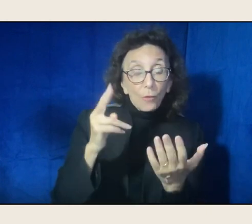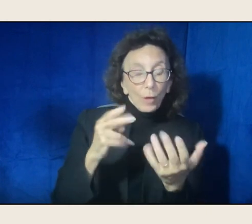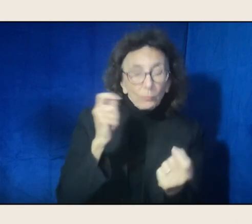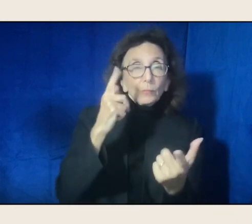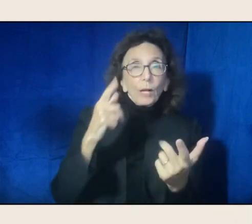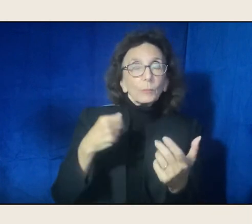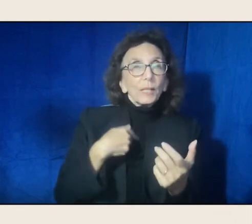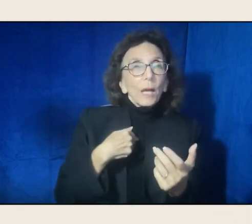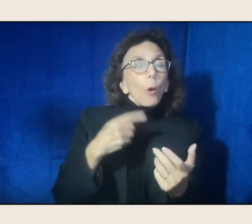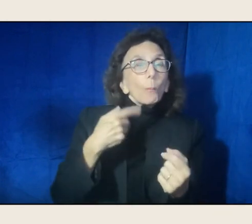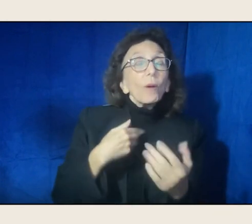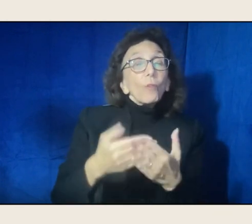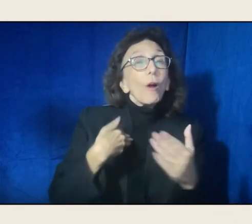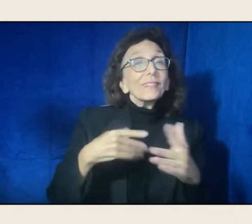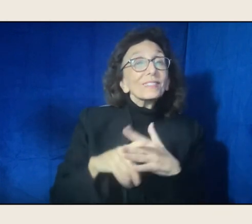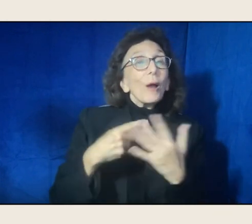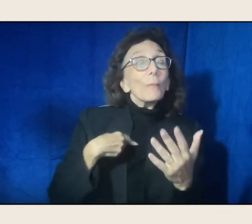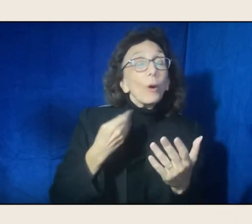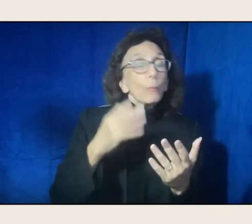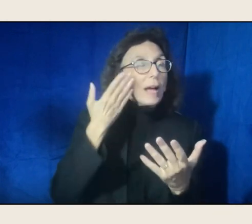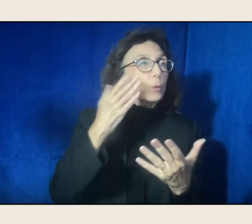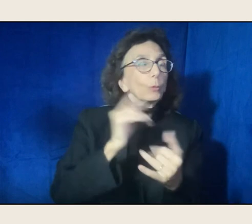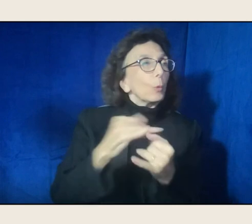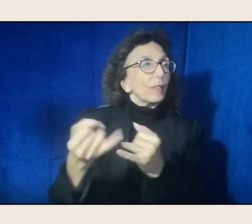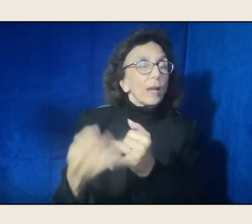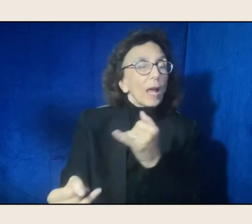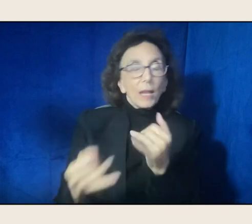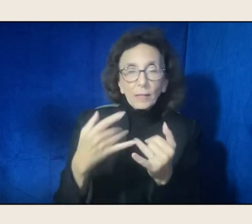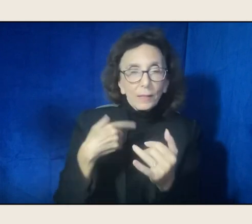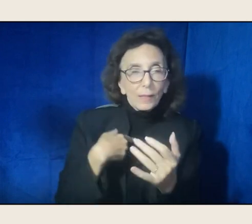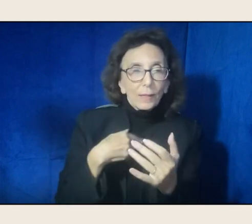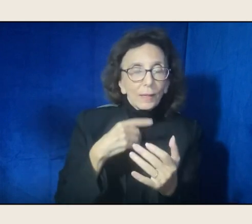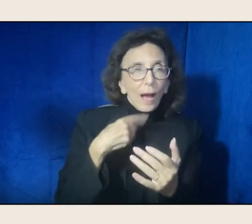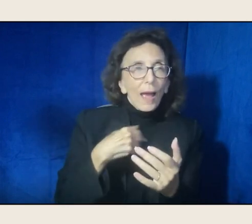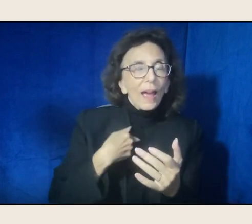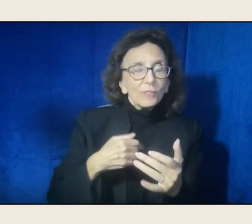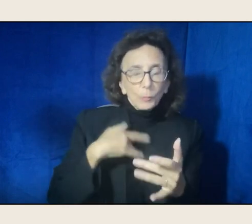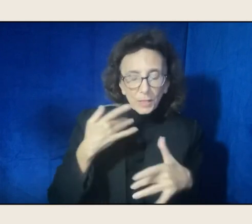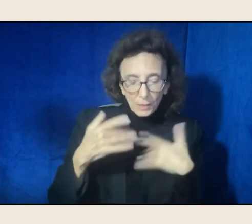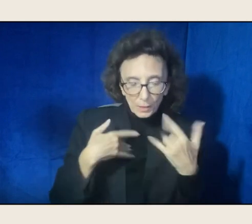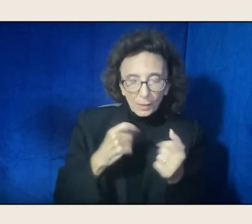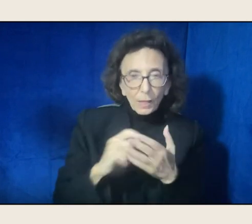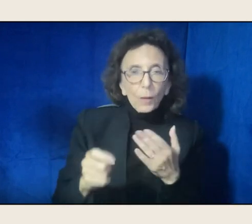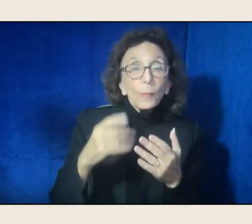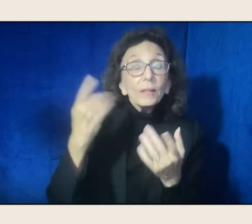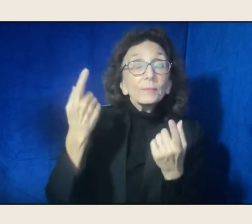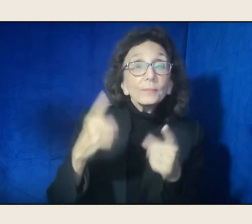I can't know where I'm going, or it doesn't compel me. But I had a brother-in-law pass from COVID.